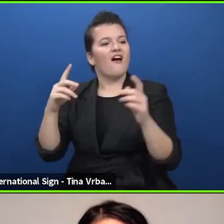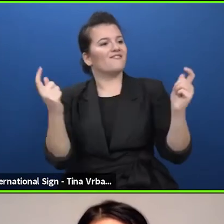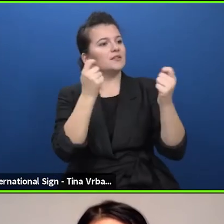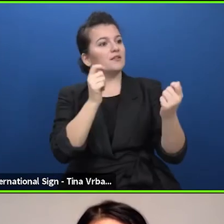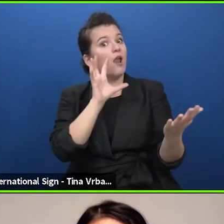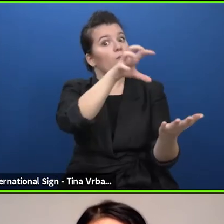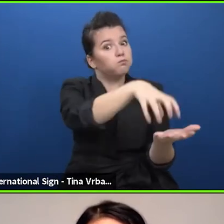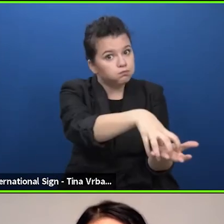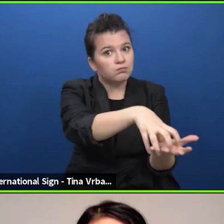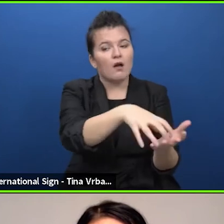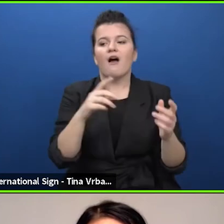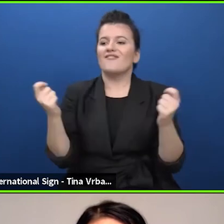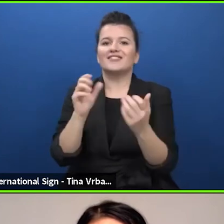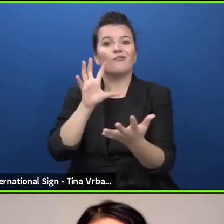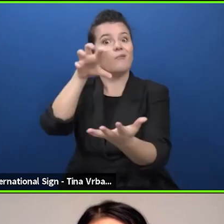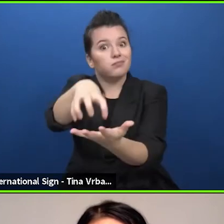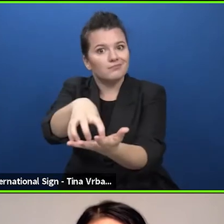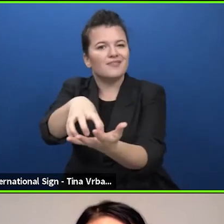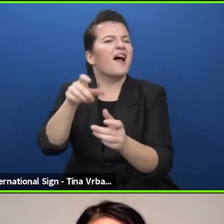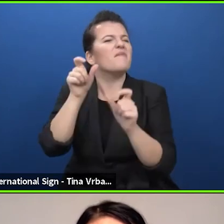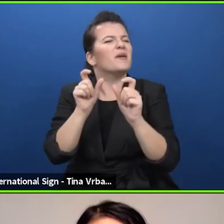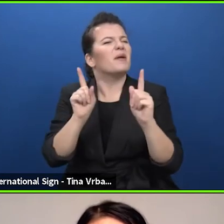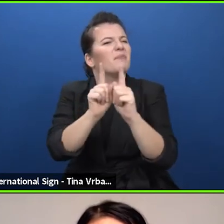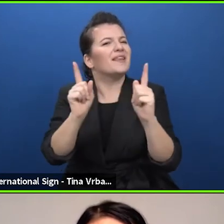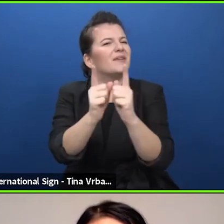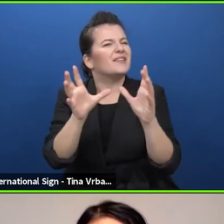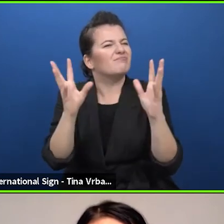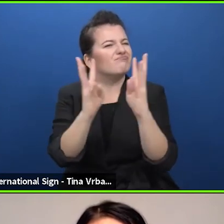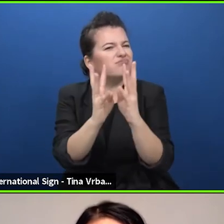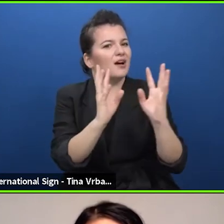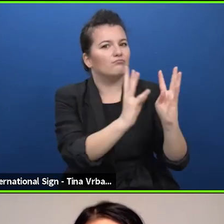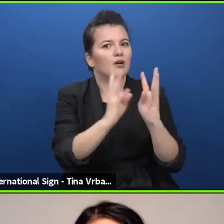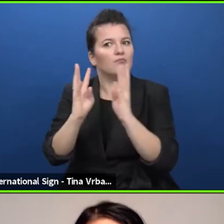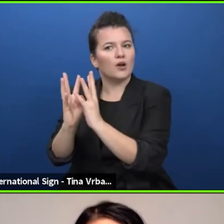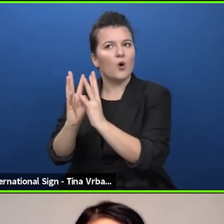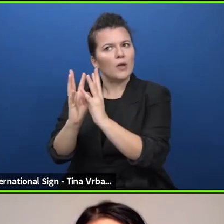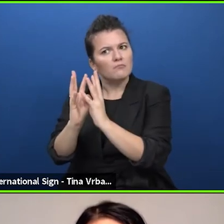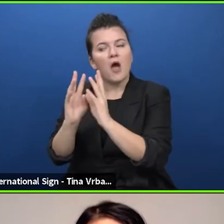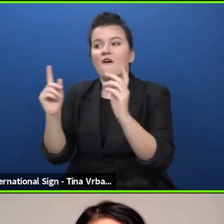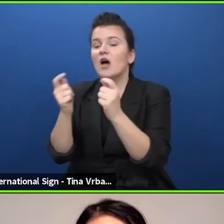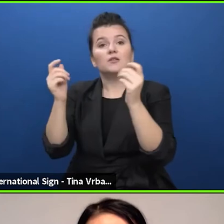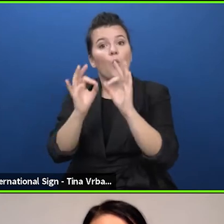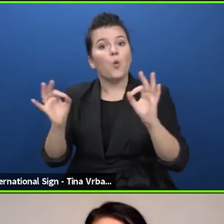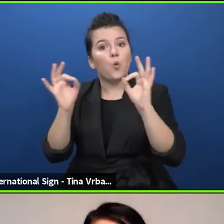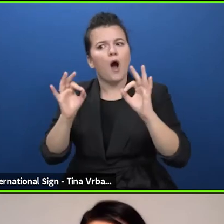theatere and performing arts professionals. And so this initiative actually consists